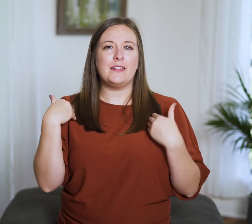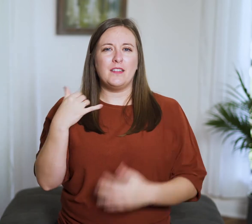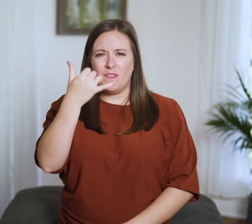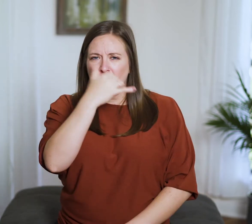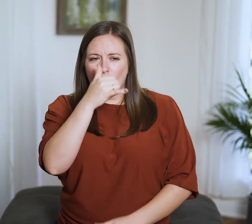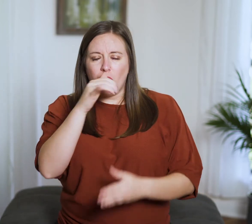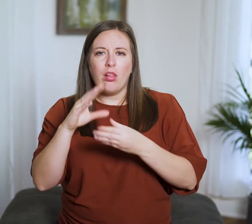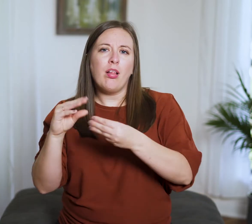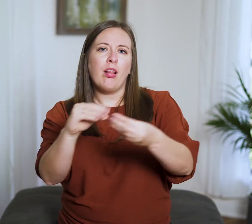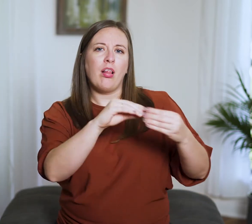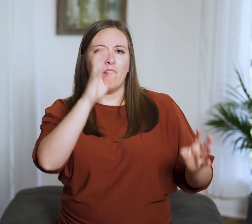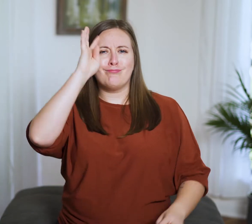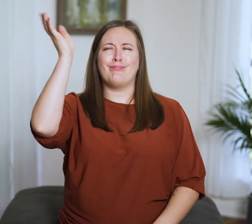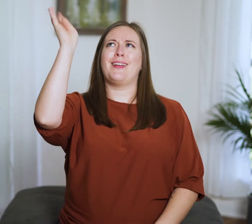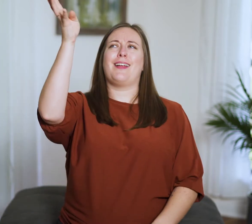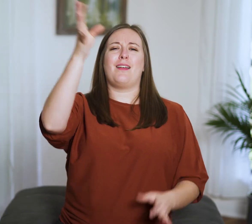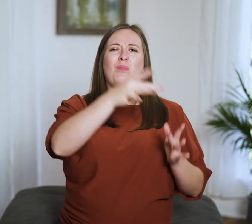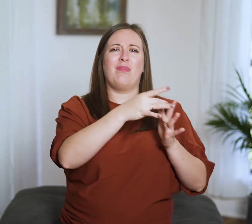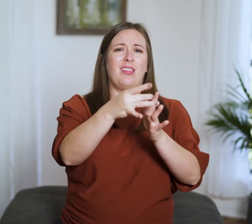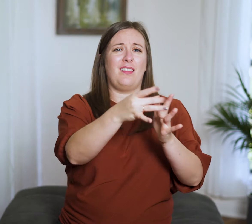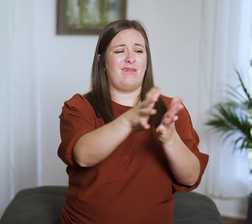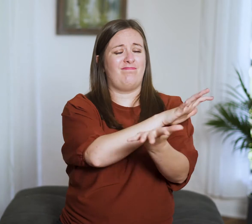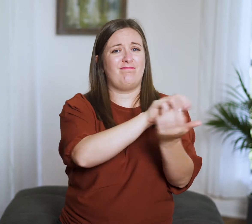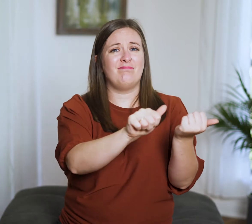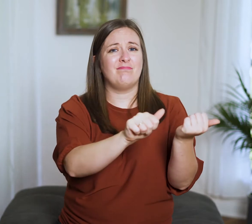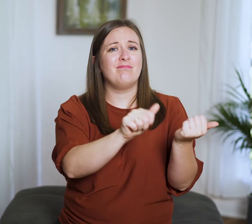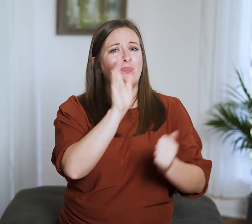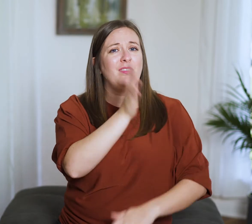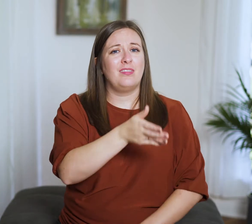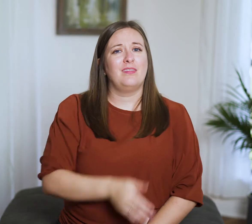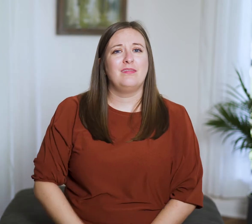and “the mouth of a fool brings ruin near,”